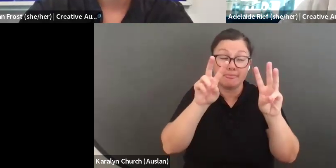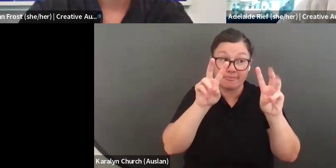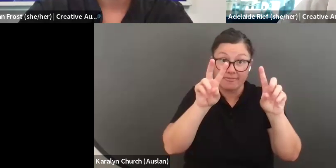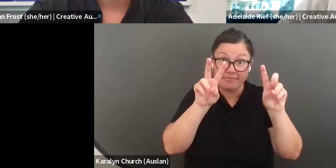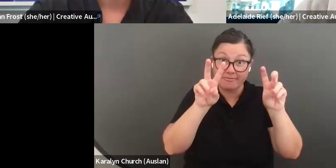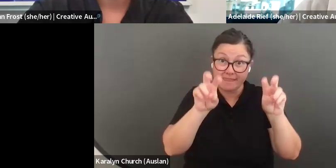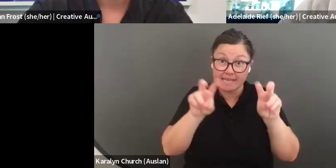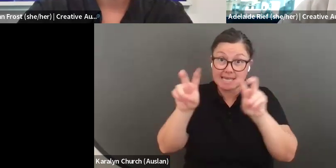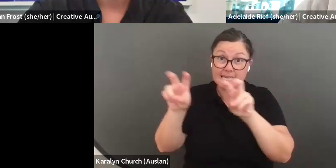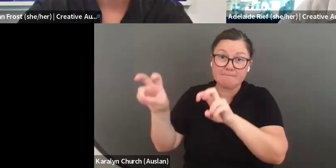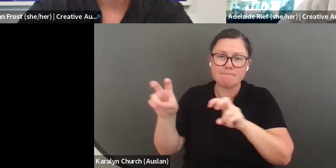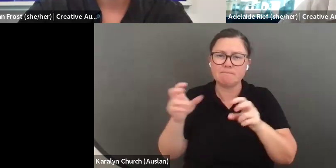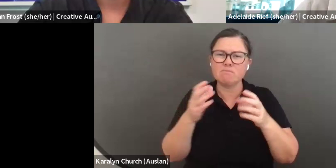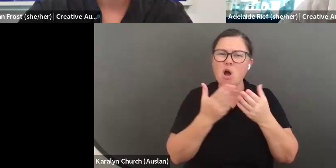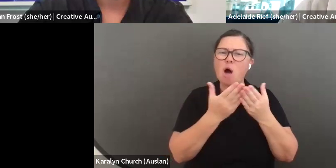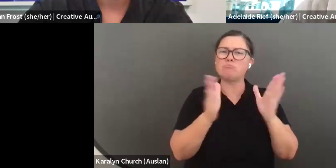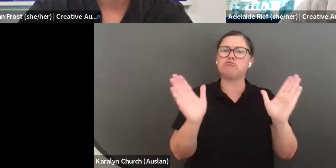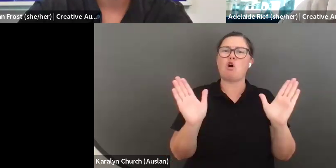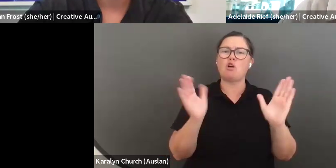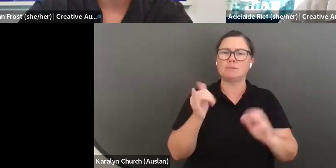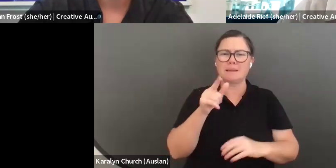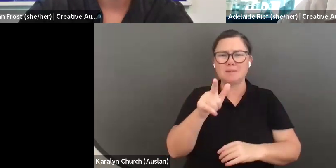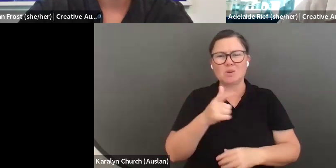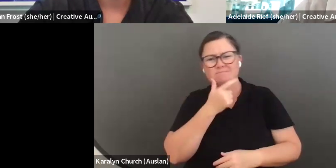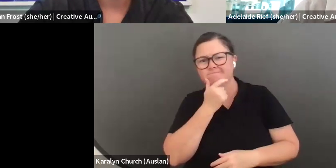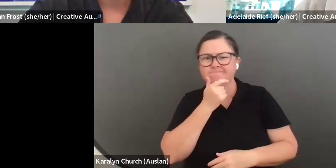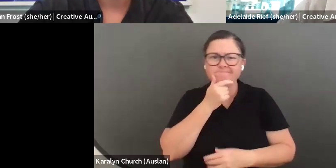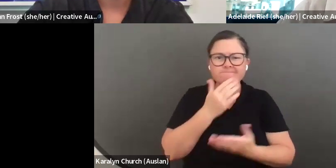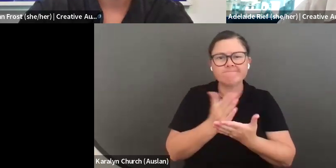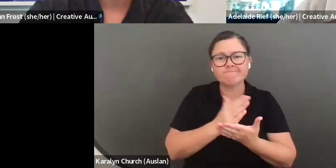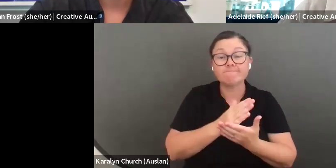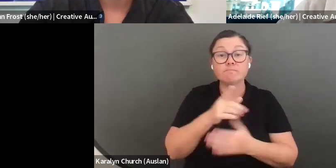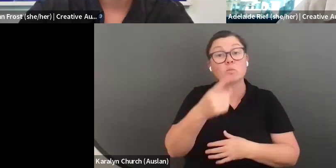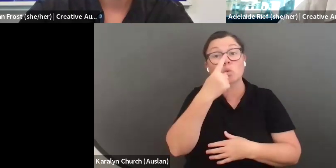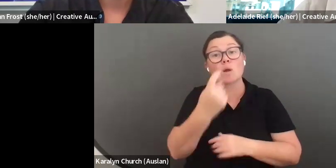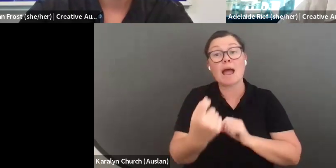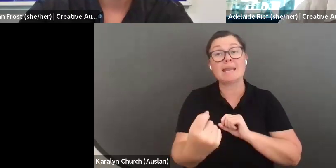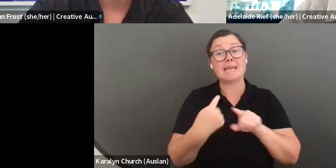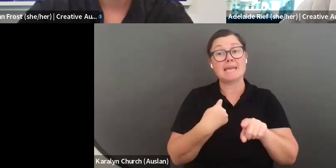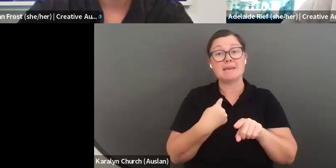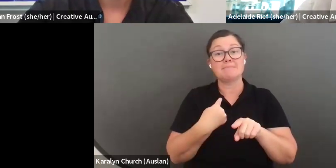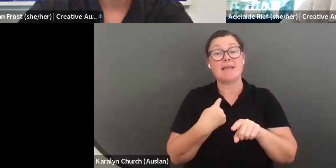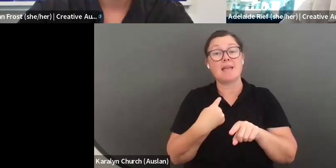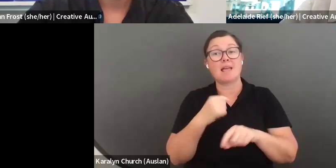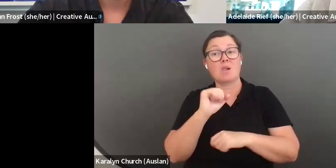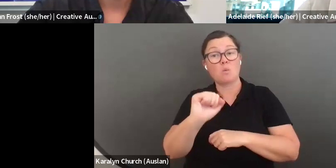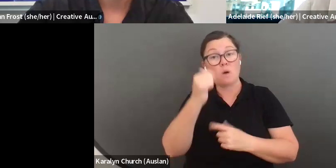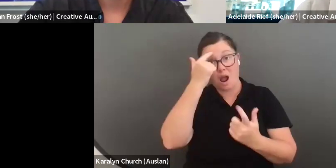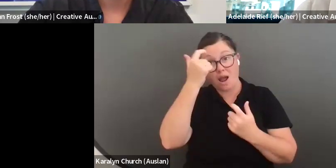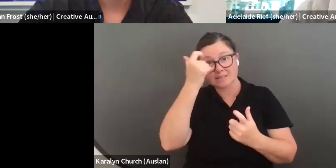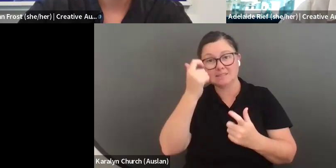period of time? That might help you to choose one of the leadership themes as well. We know that these themes are really broad and sometimes you are